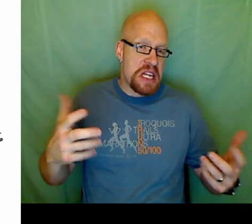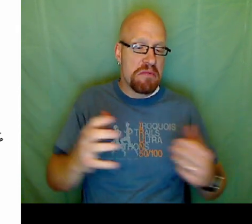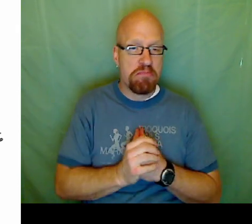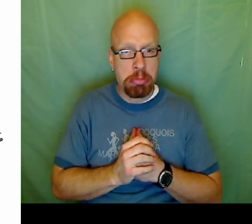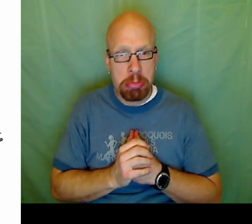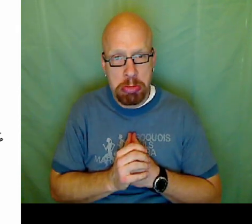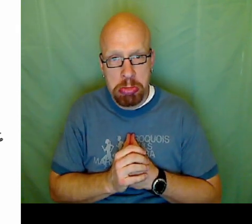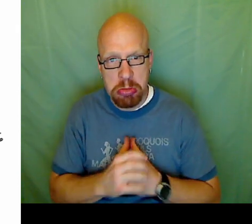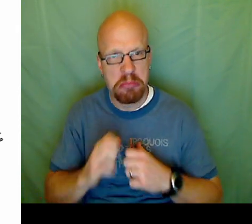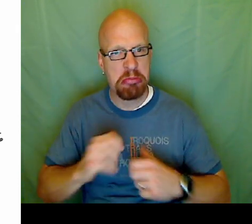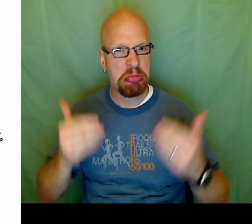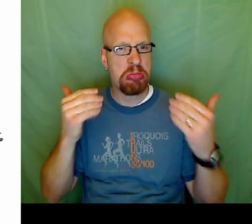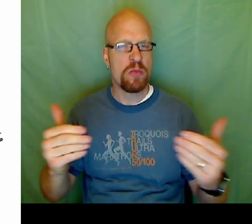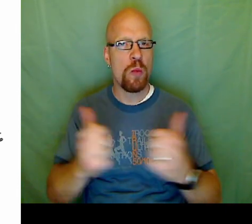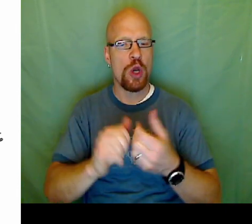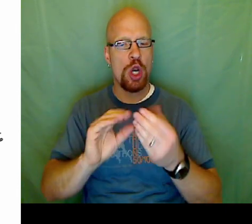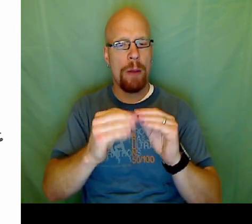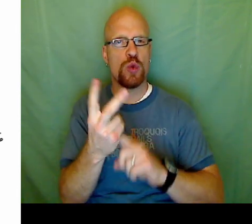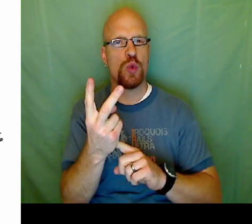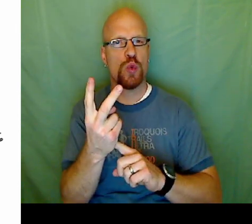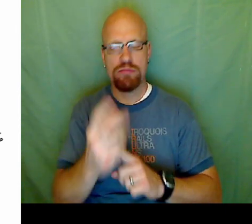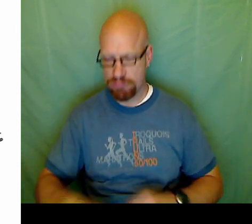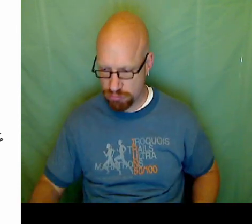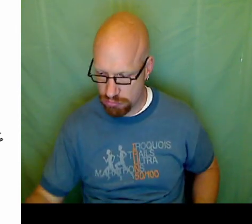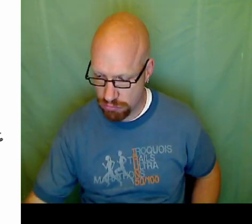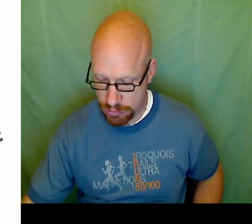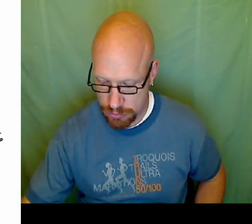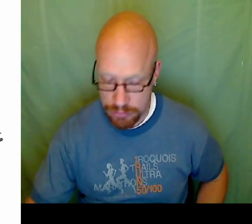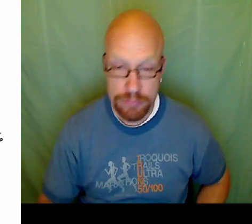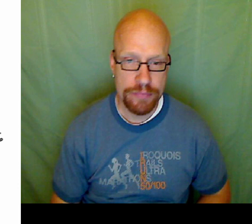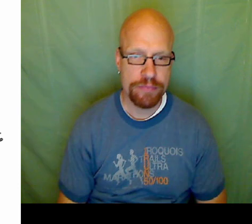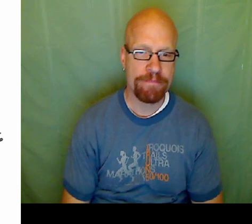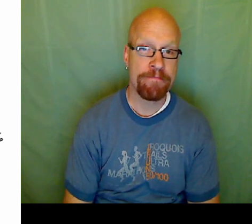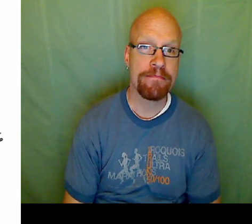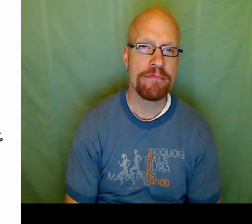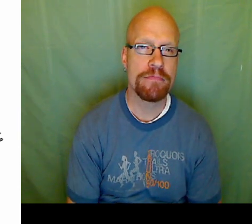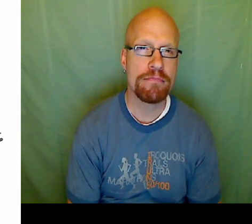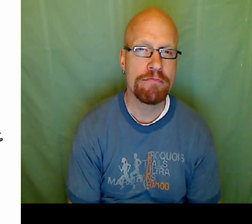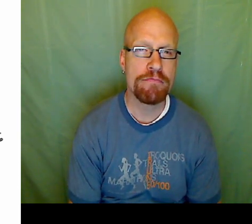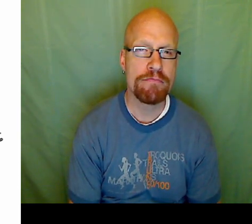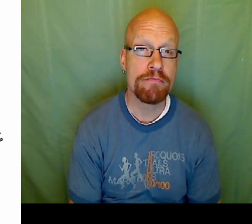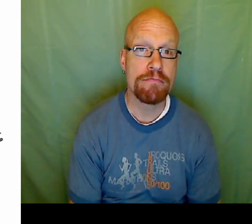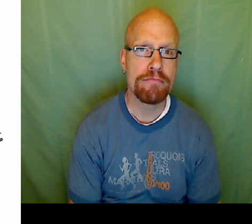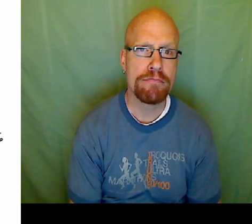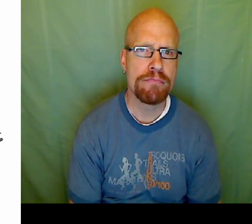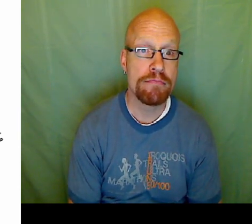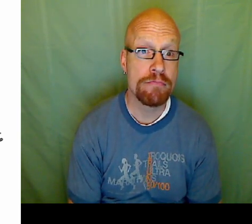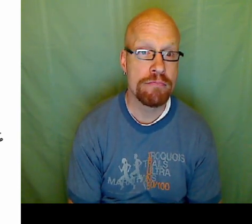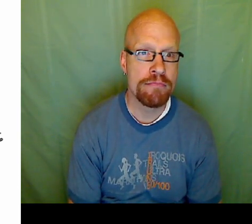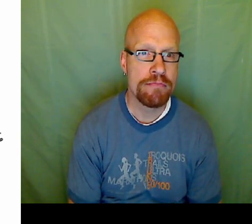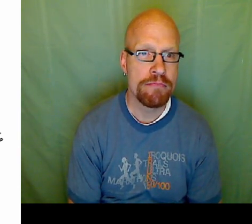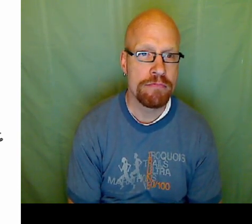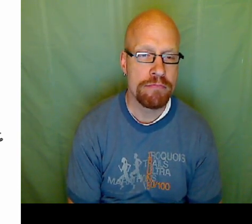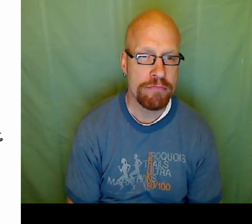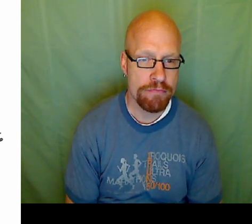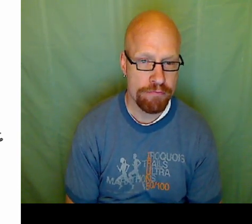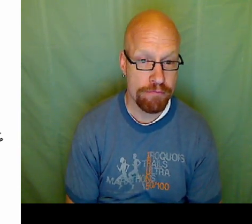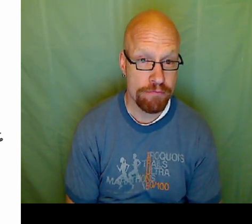within either one of the equations. The first one or the second one, it doesn't matter. For me, eh, I'm going to use number 2.